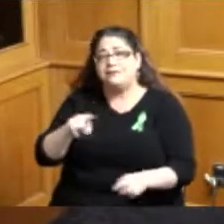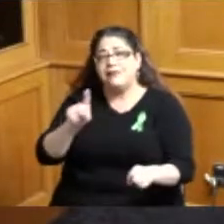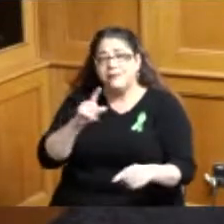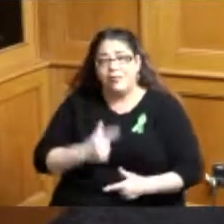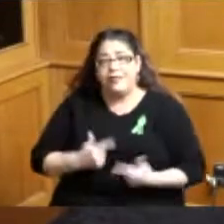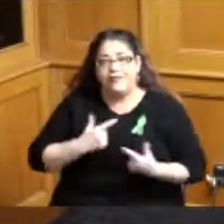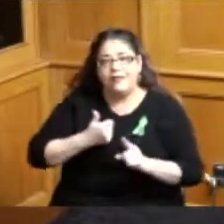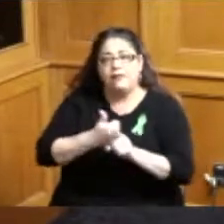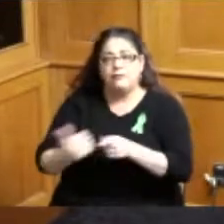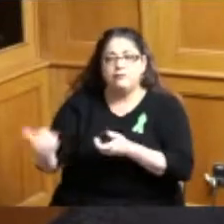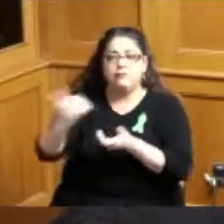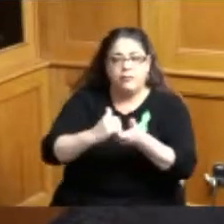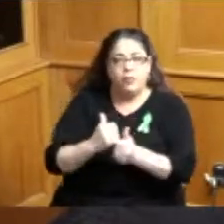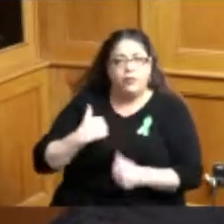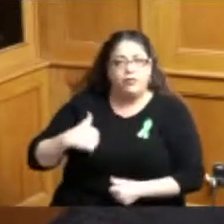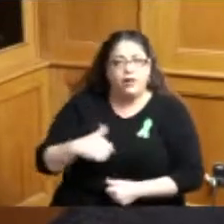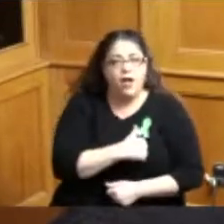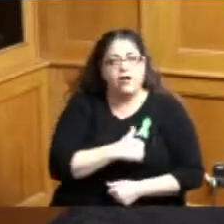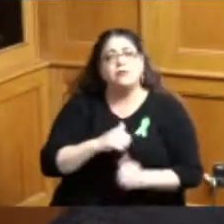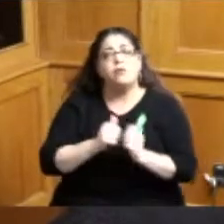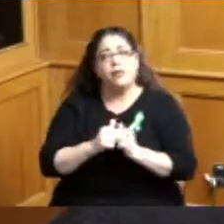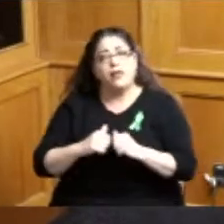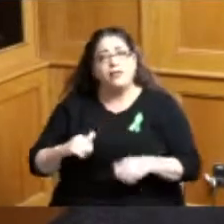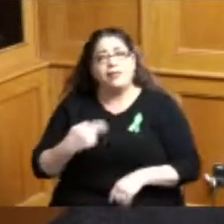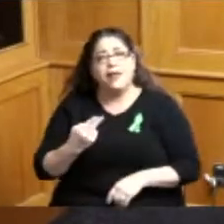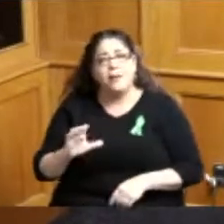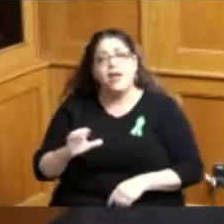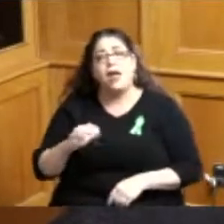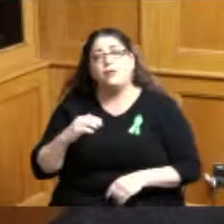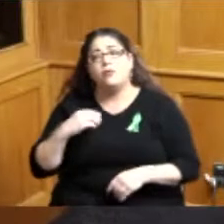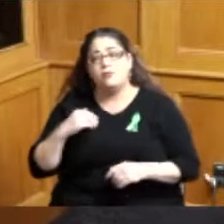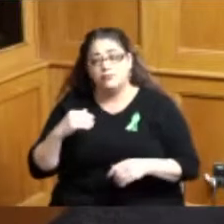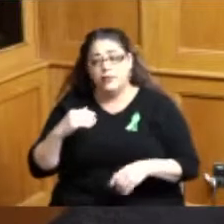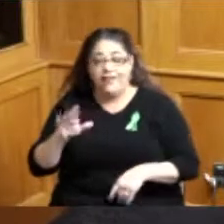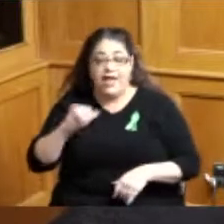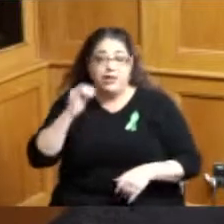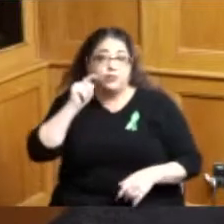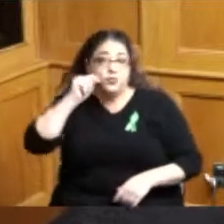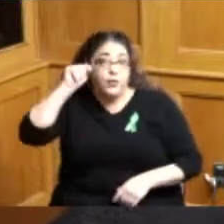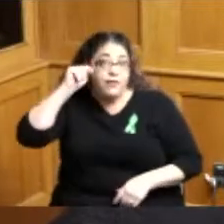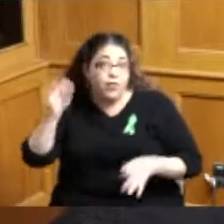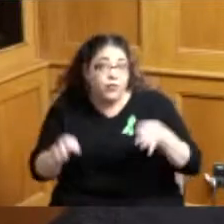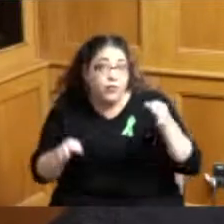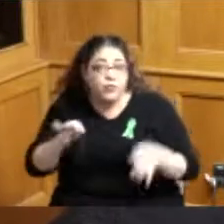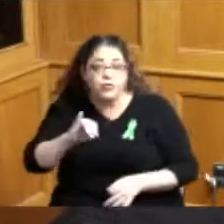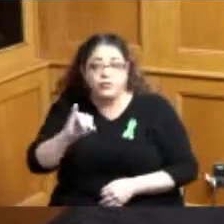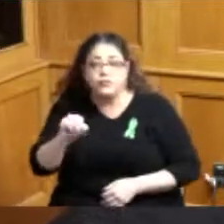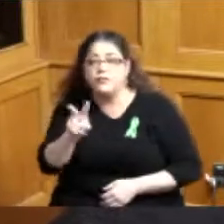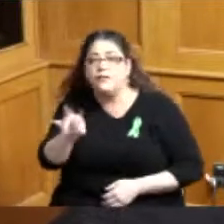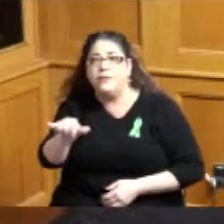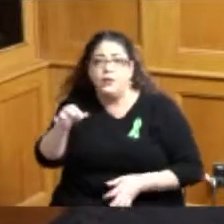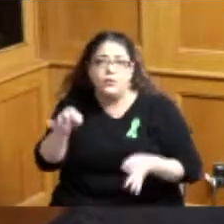Hamilton County juvenile court Hamilton County DDD services Cincinnati Public Schools provider